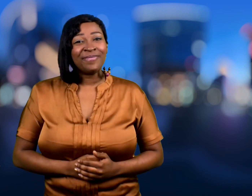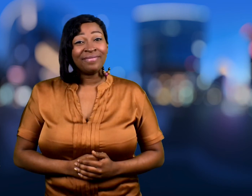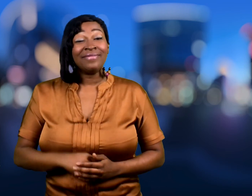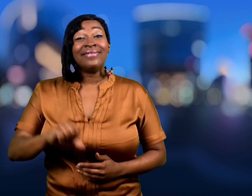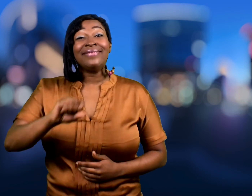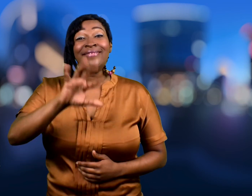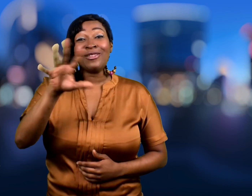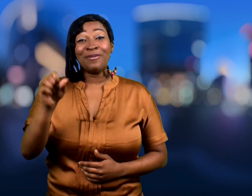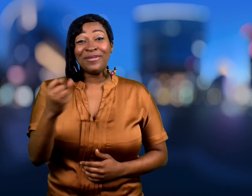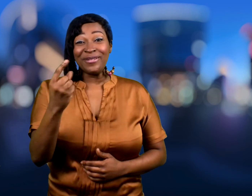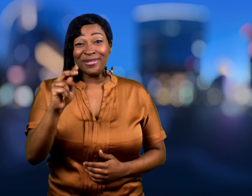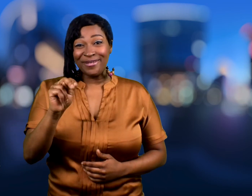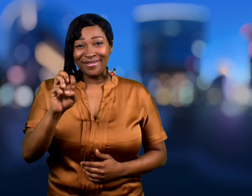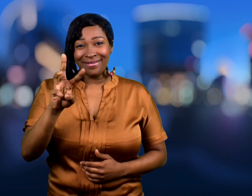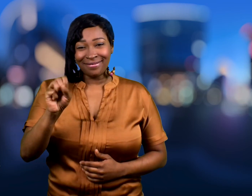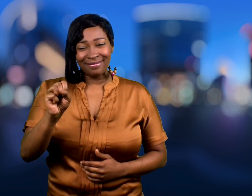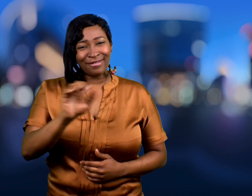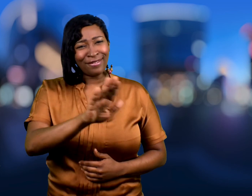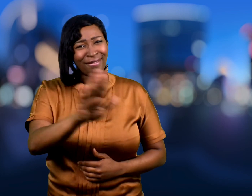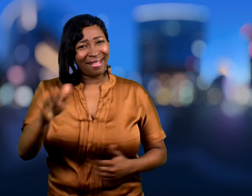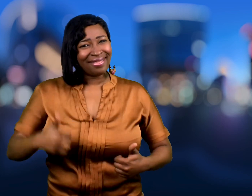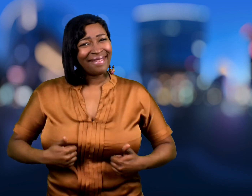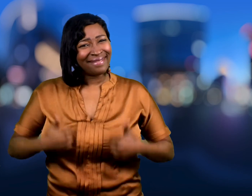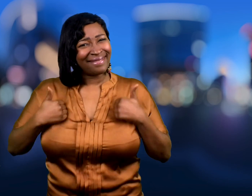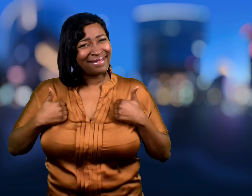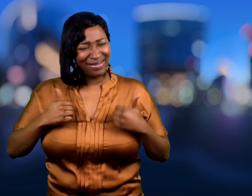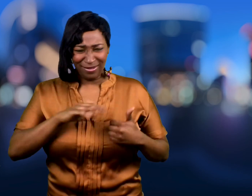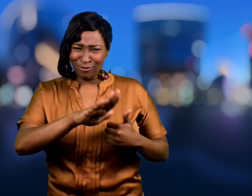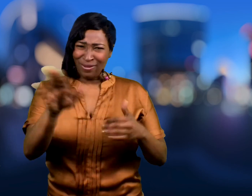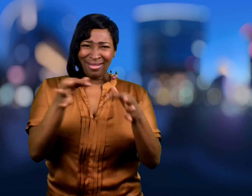Sign1News. Your life. Your language.